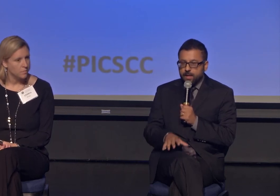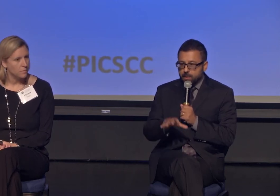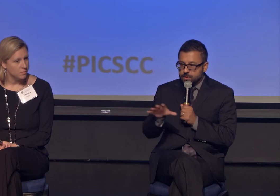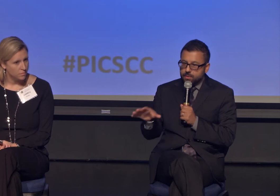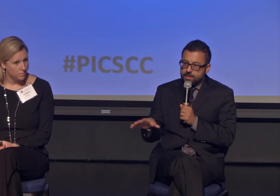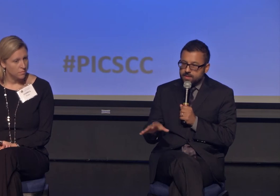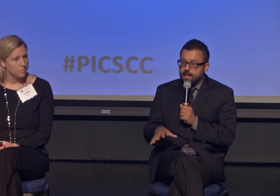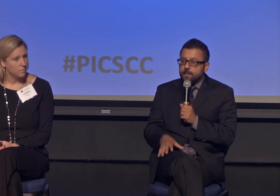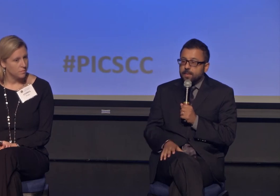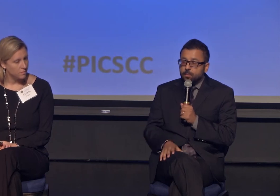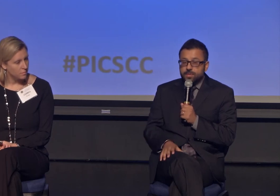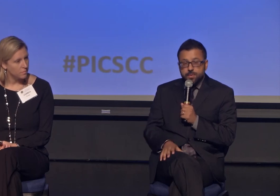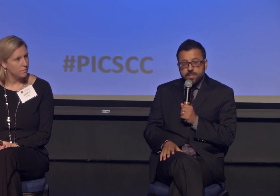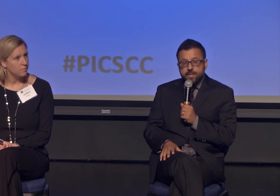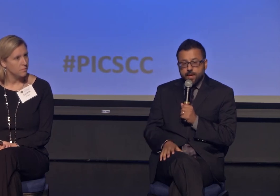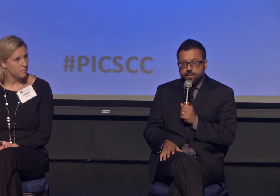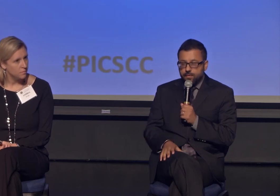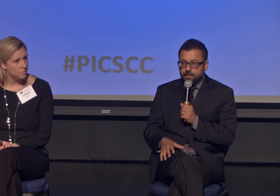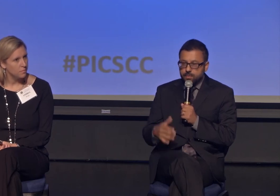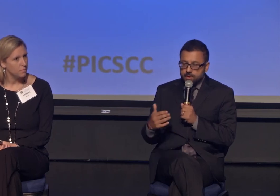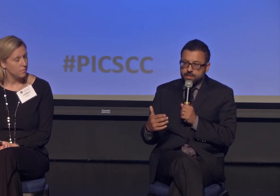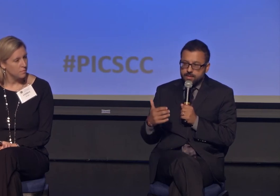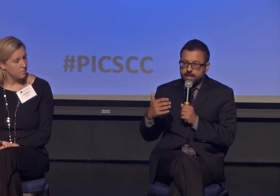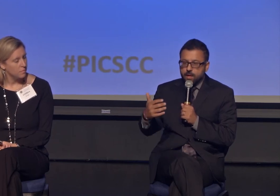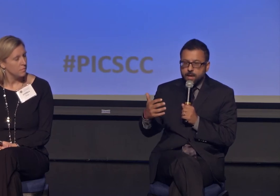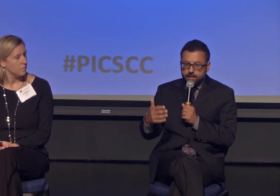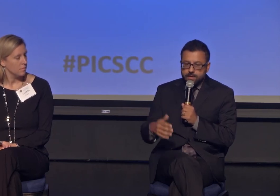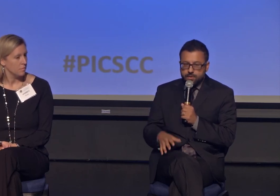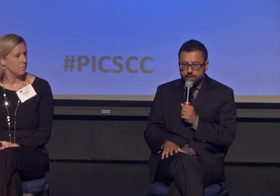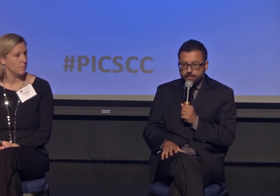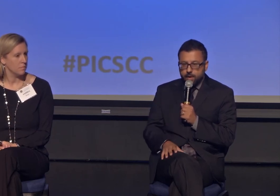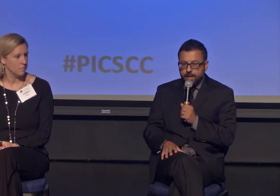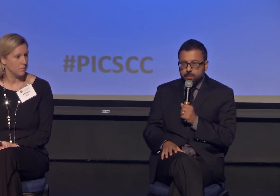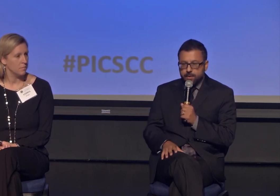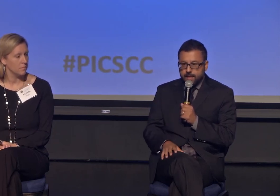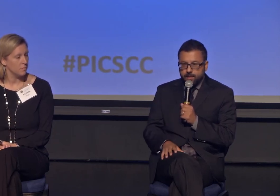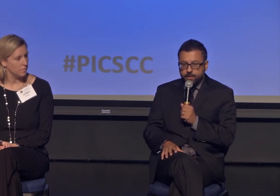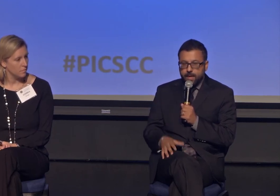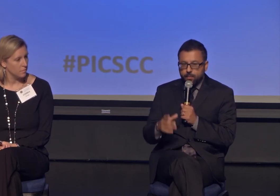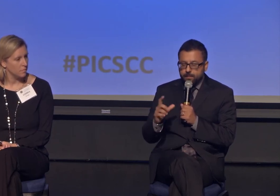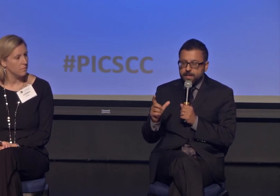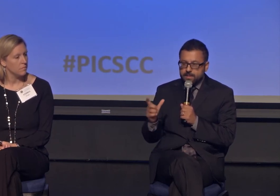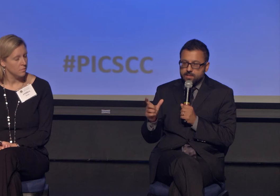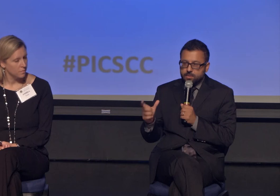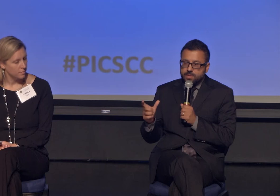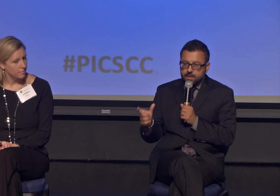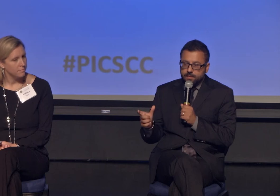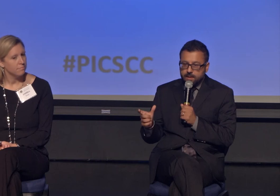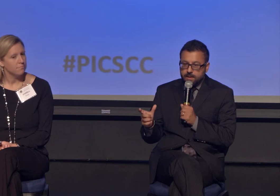Every week, our students meet with other students of faith traditions and go out and serve our neighborhood together. What makes this so significant,